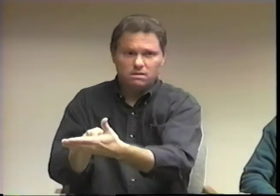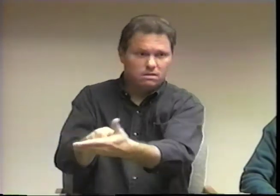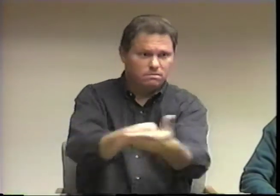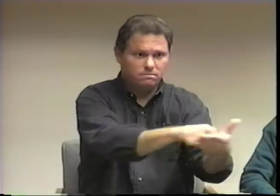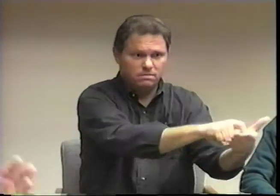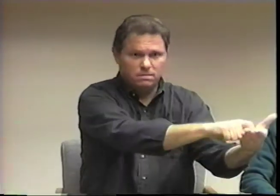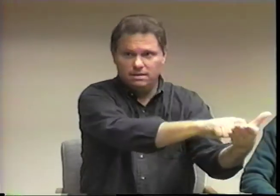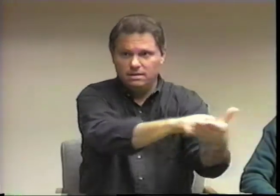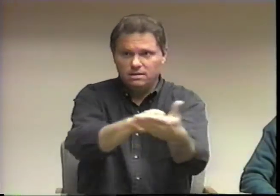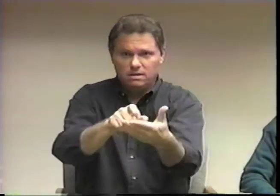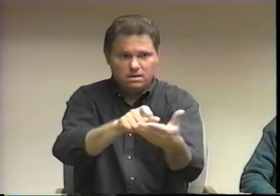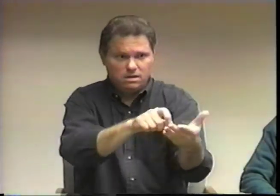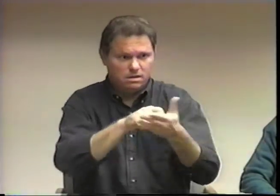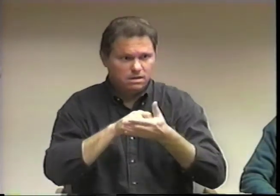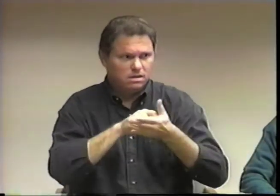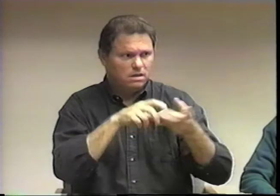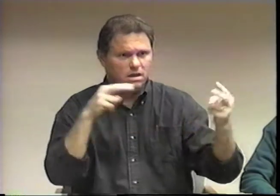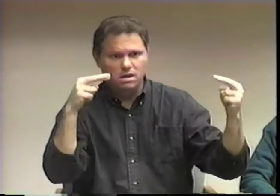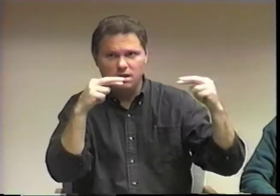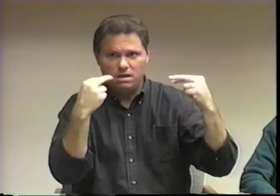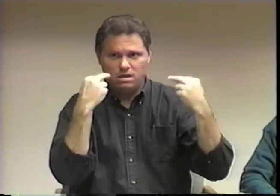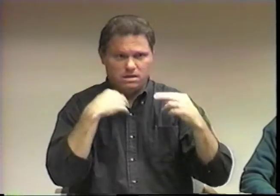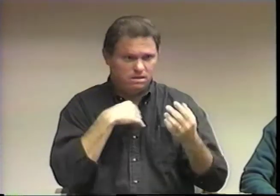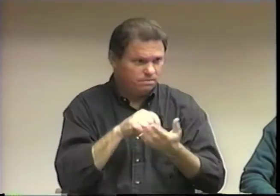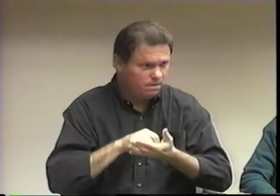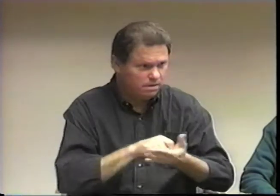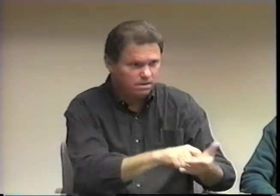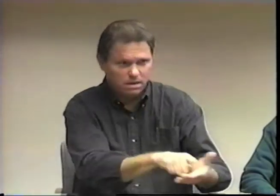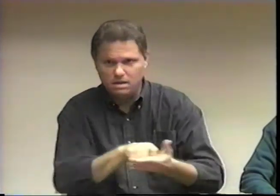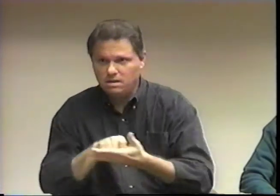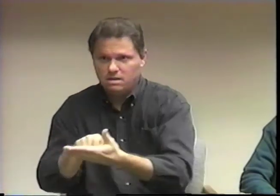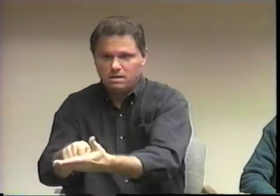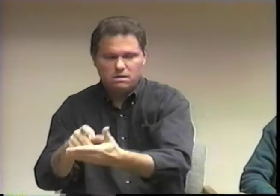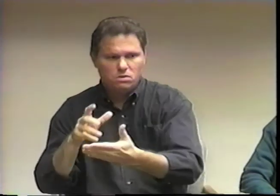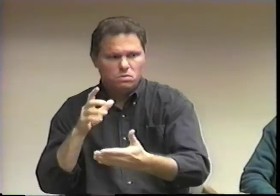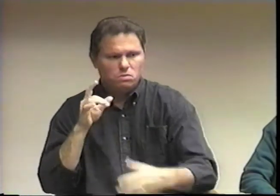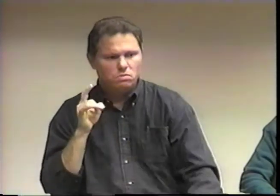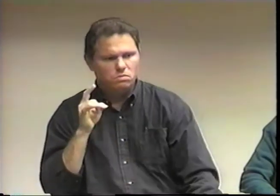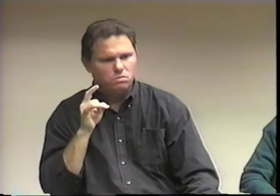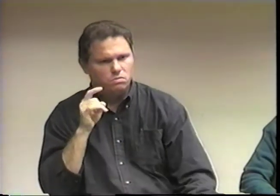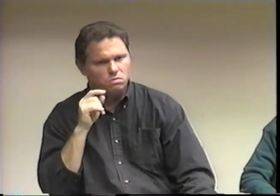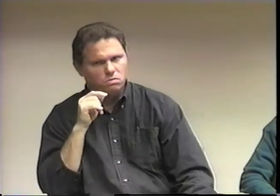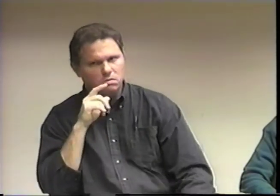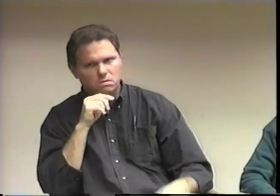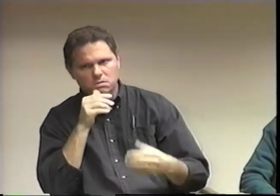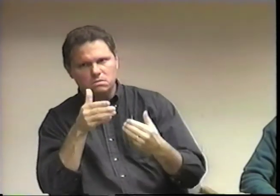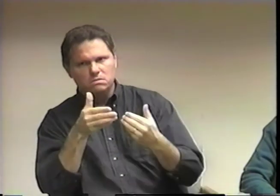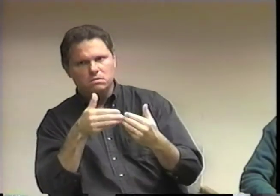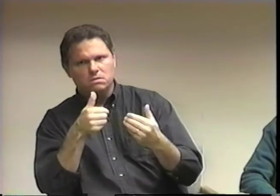They were deciding on what steps I needed to take to improve myself and be eligible for promotions.